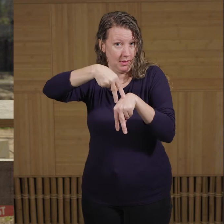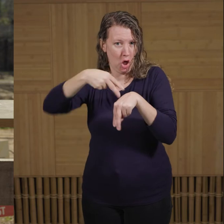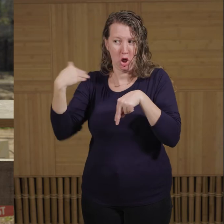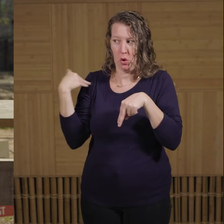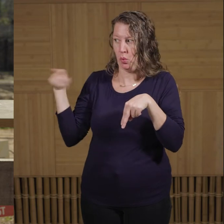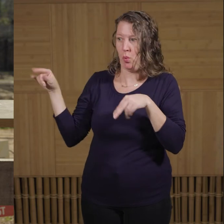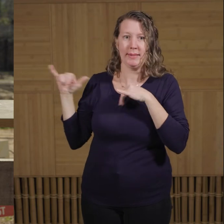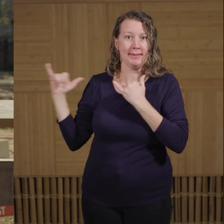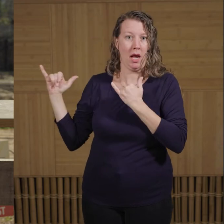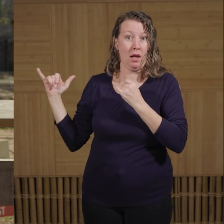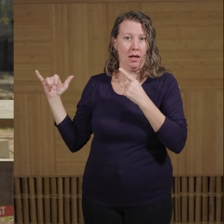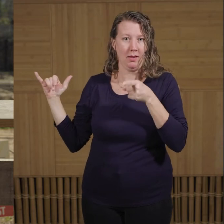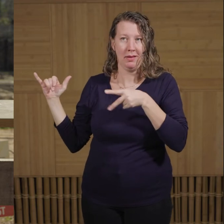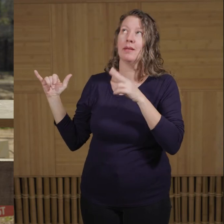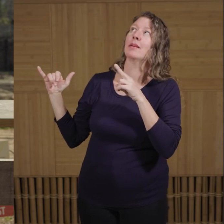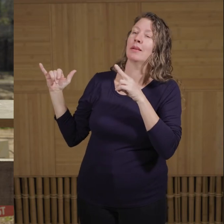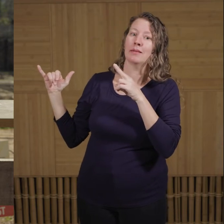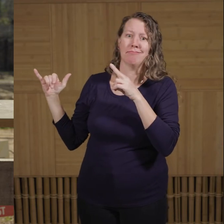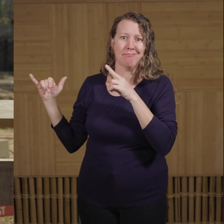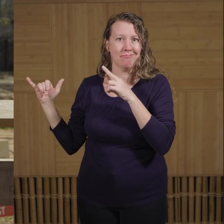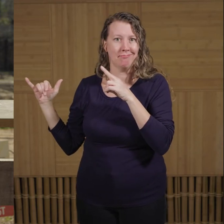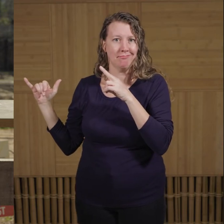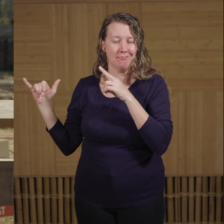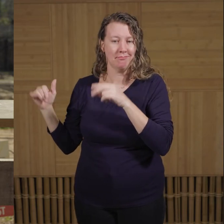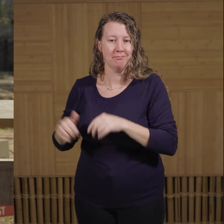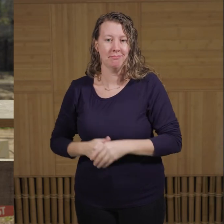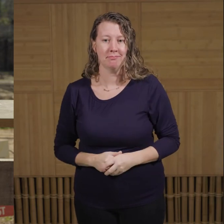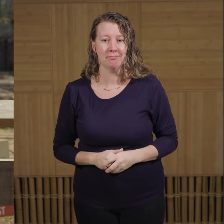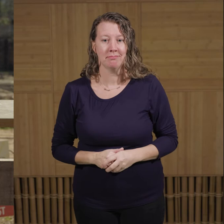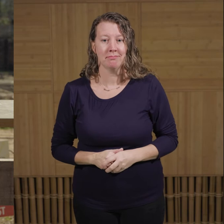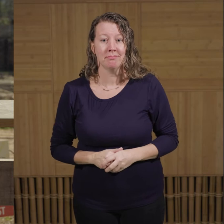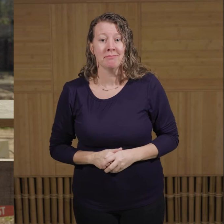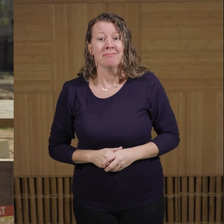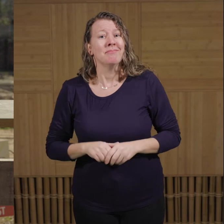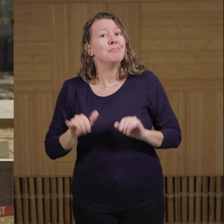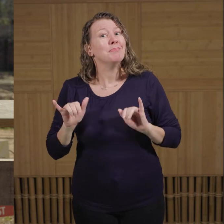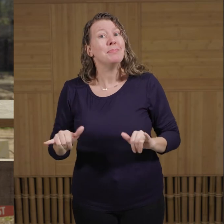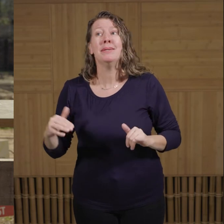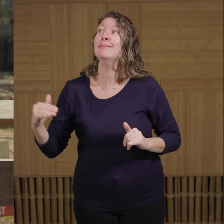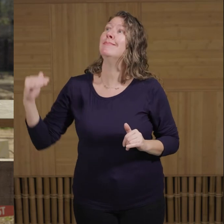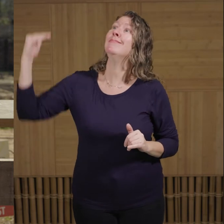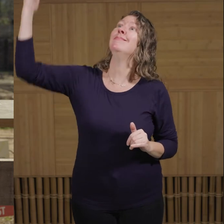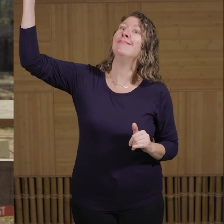Now, imagine if two human adults stood on each other's shoulders. They still would not reach the height of a full grown bull elephant.